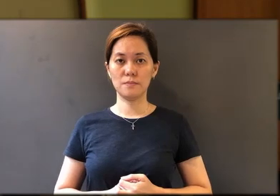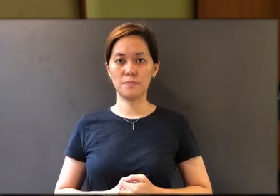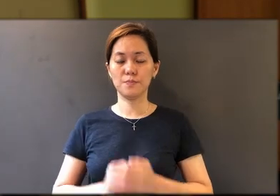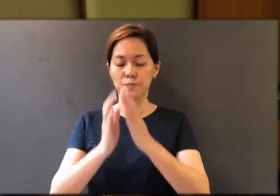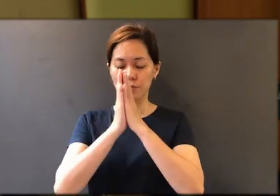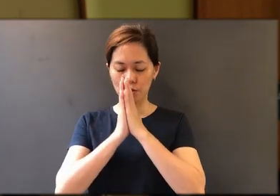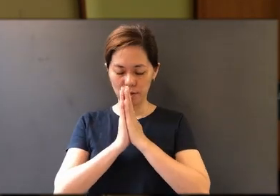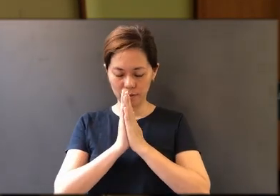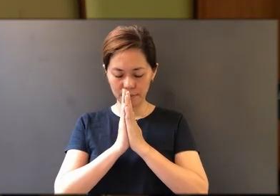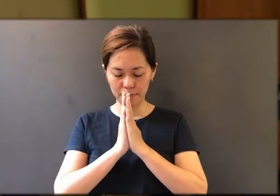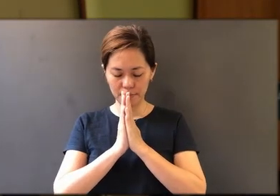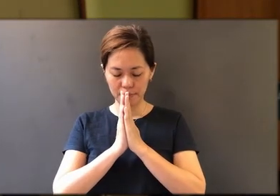Let us pray.